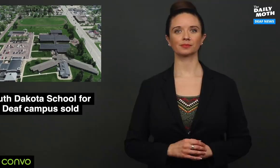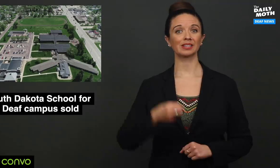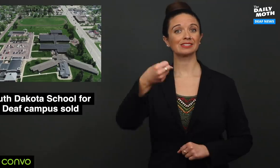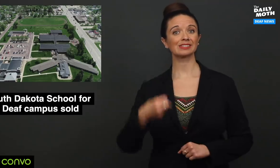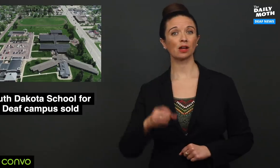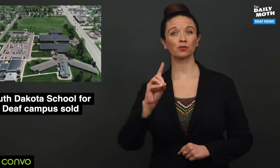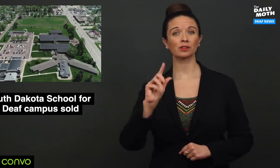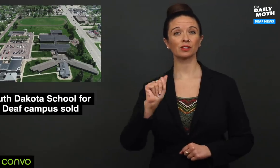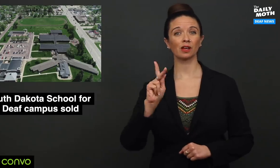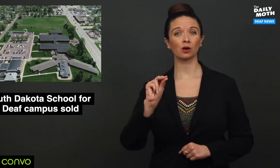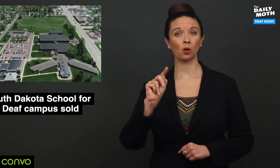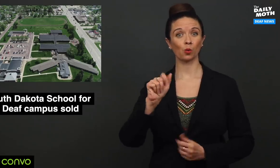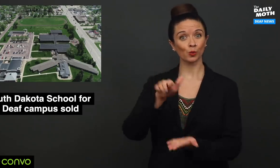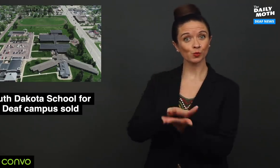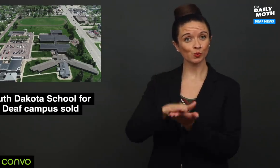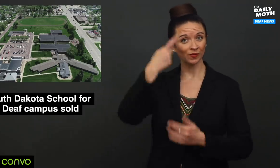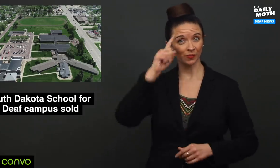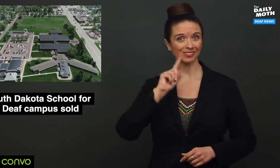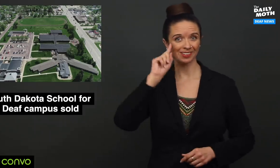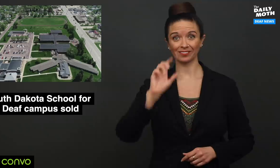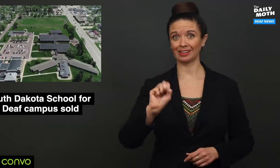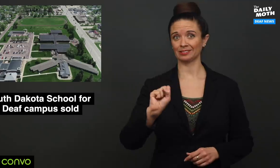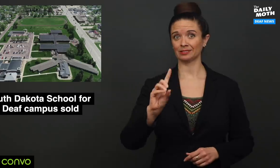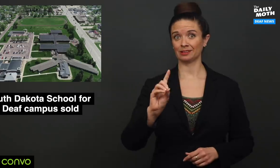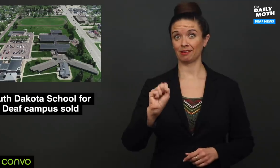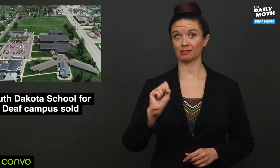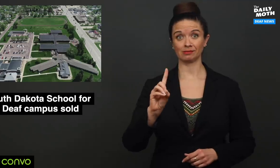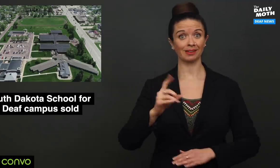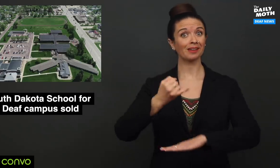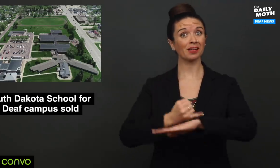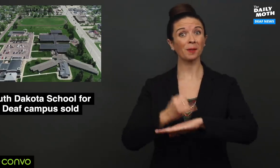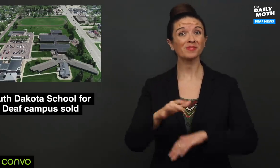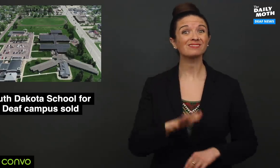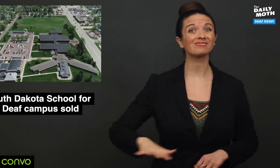The South Dakota School for the Deaf (SDSD) campus